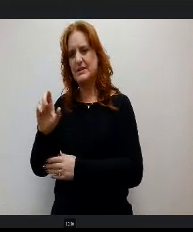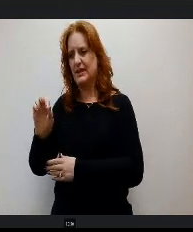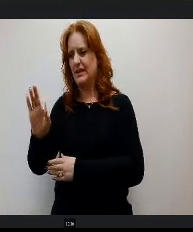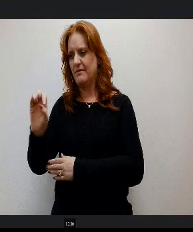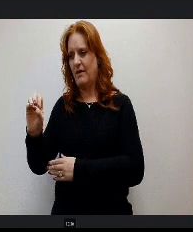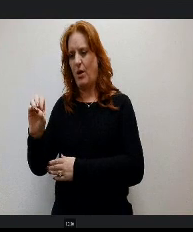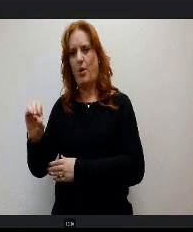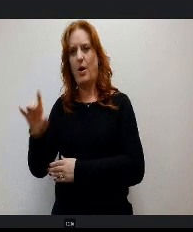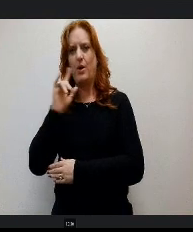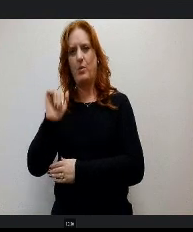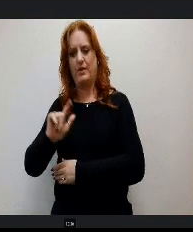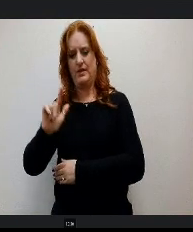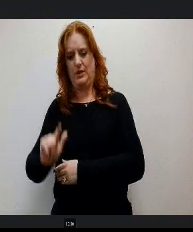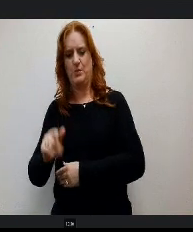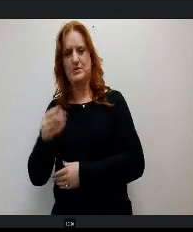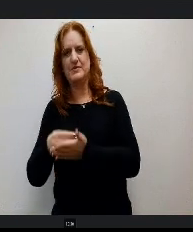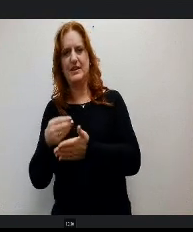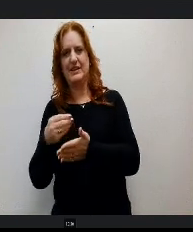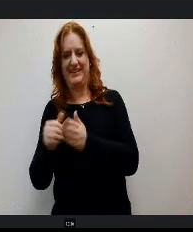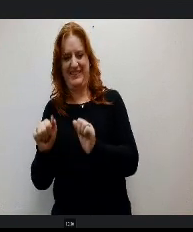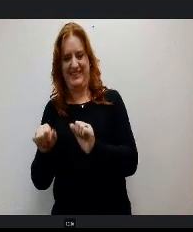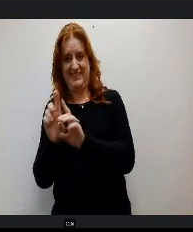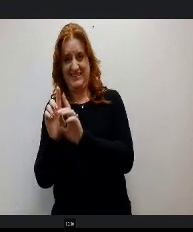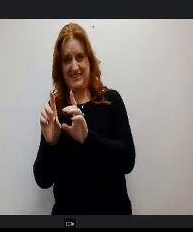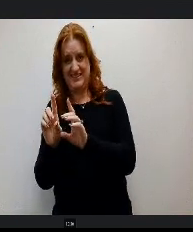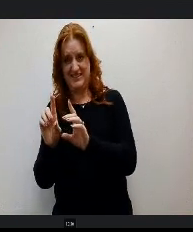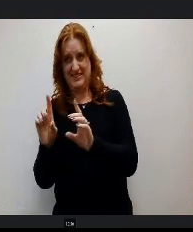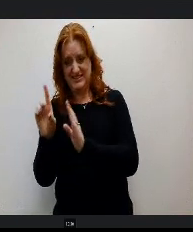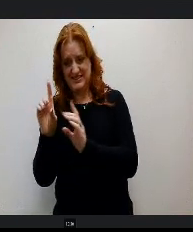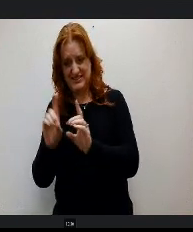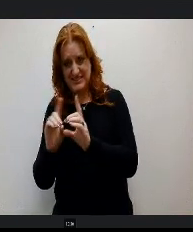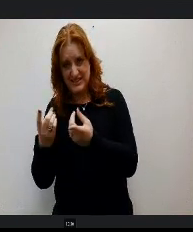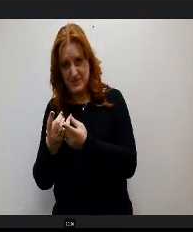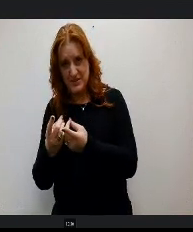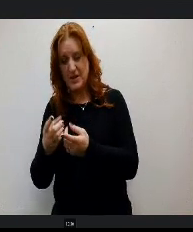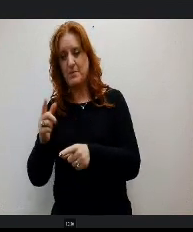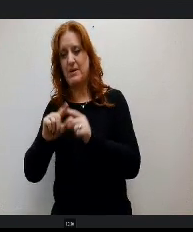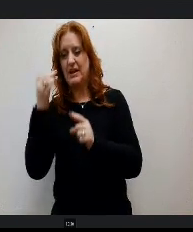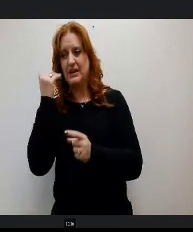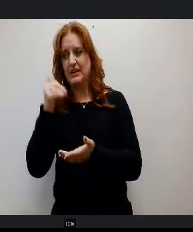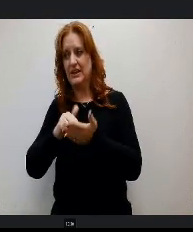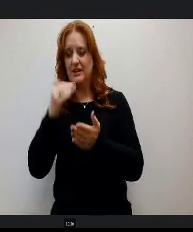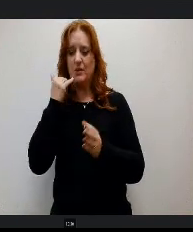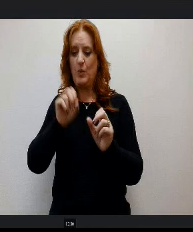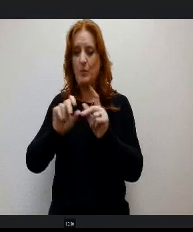And the chance of us if they did go go back again and try to recalculate things